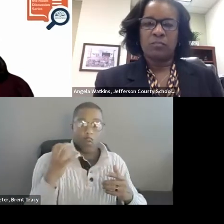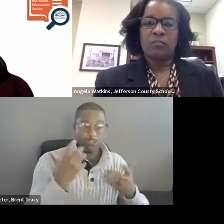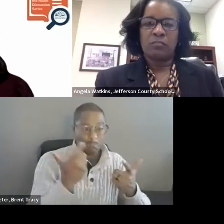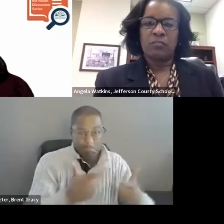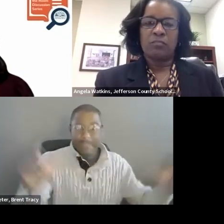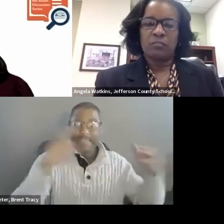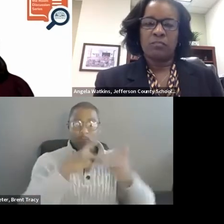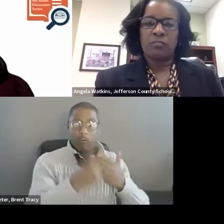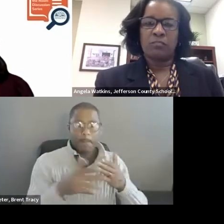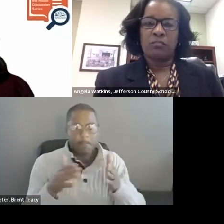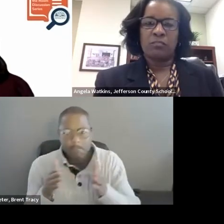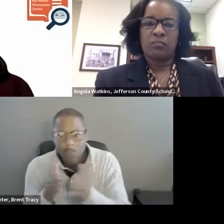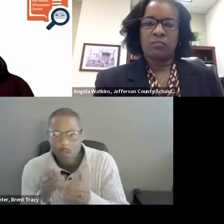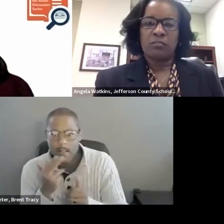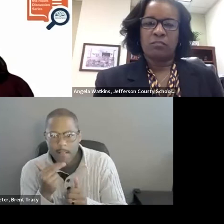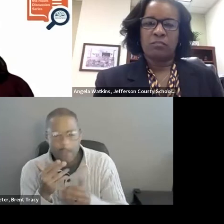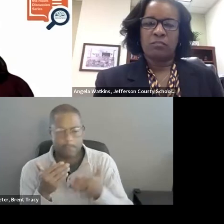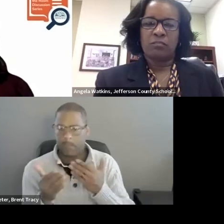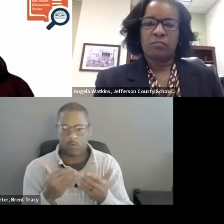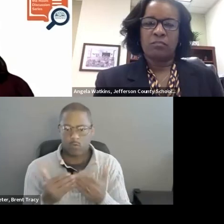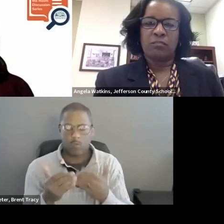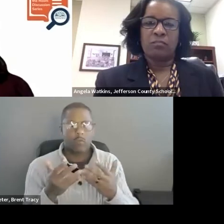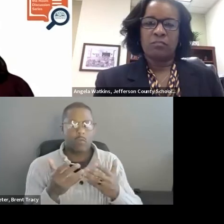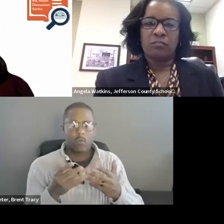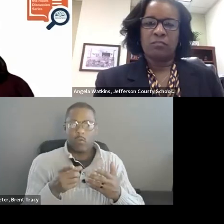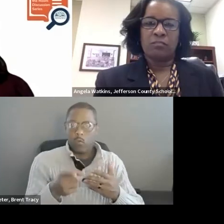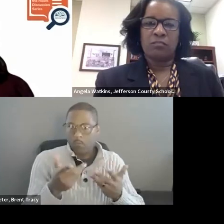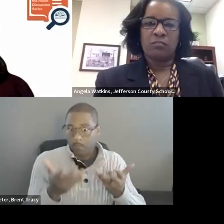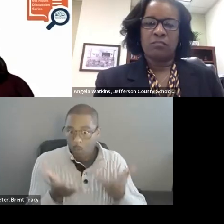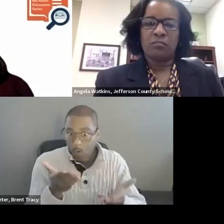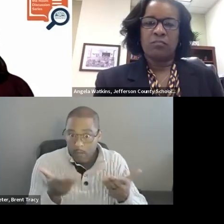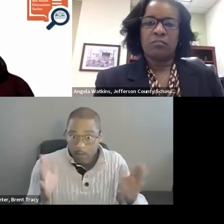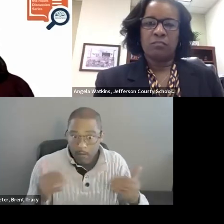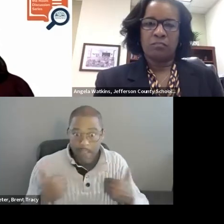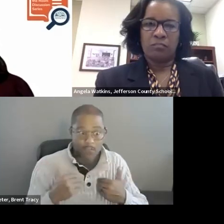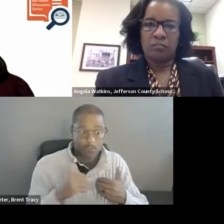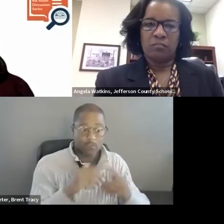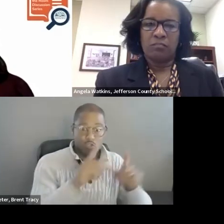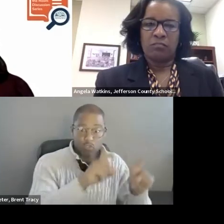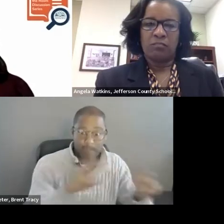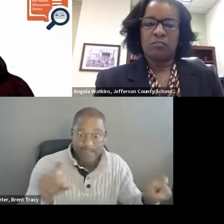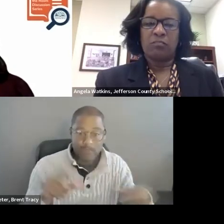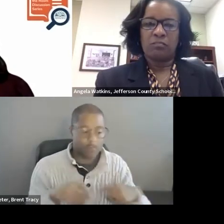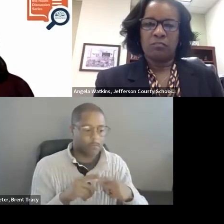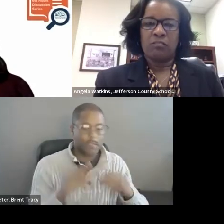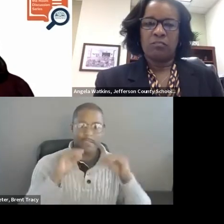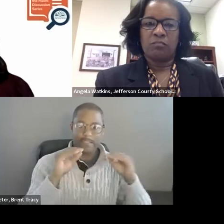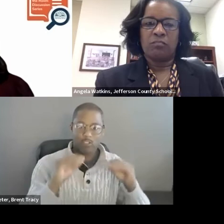think about what measures you already have. Maybe you already do surveys, maybe you already have teacher evaluation or observation data.